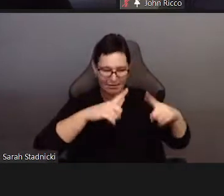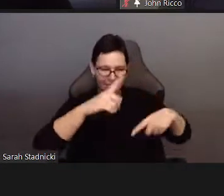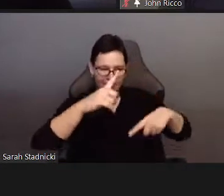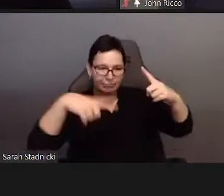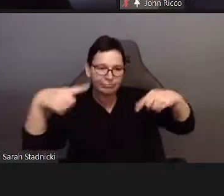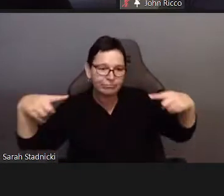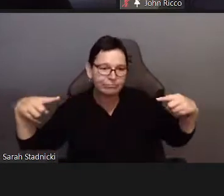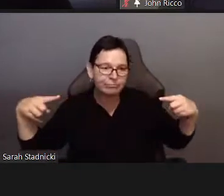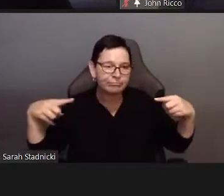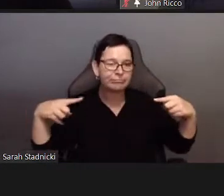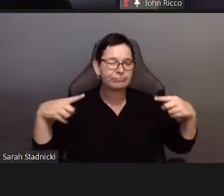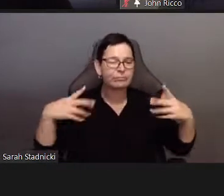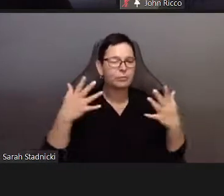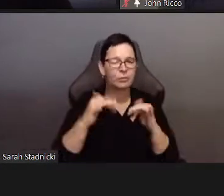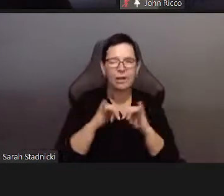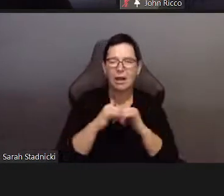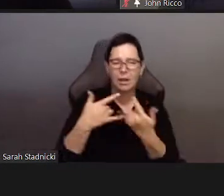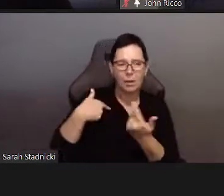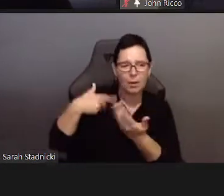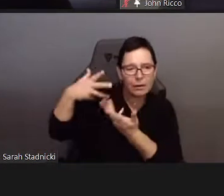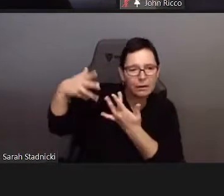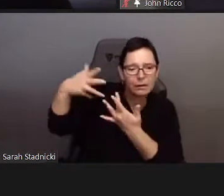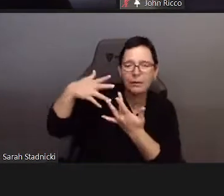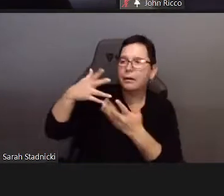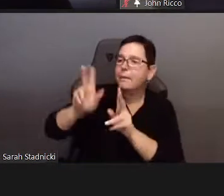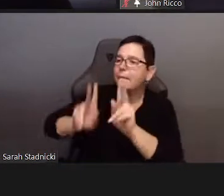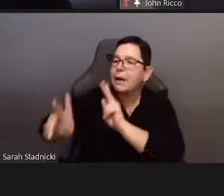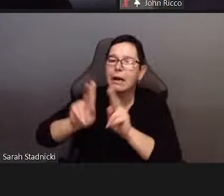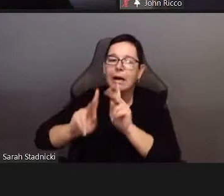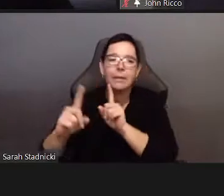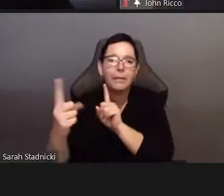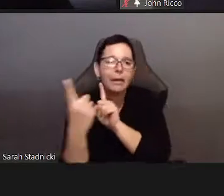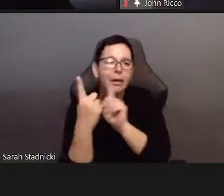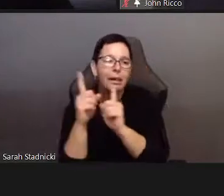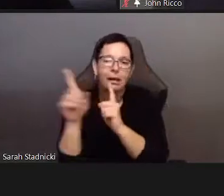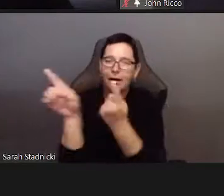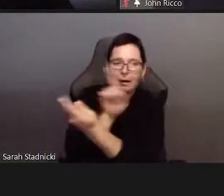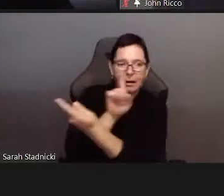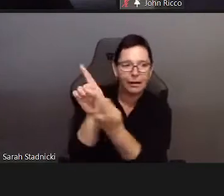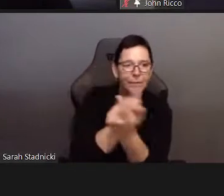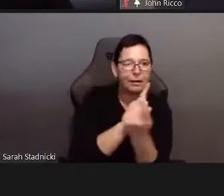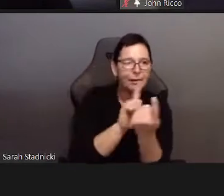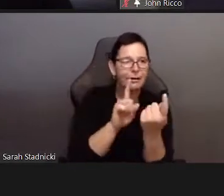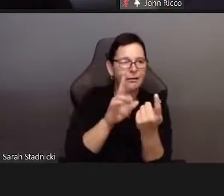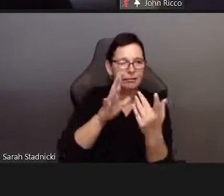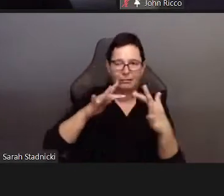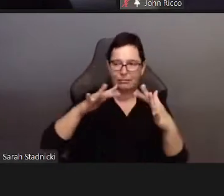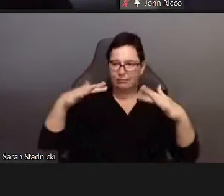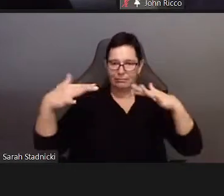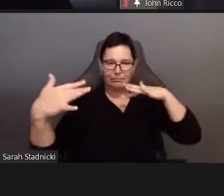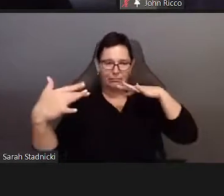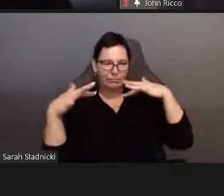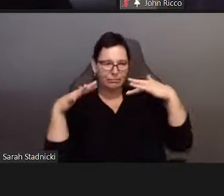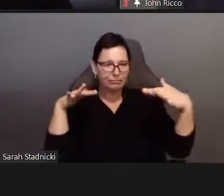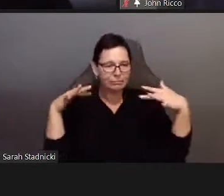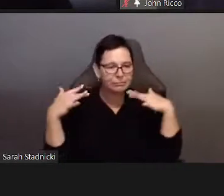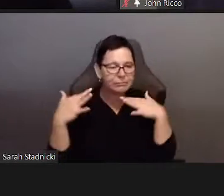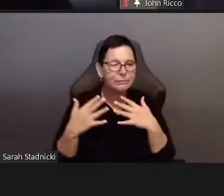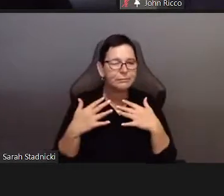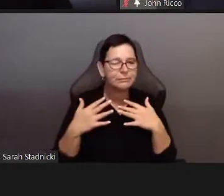But I think we are all made up of different excitements.